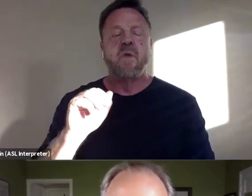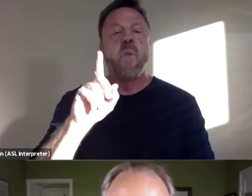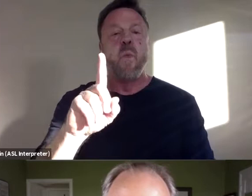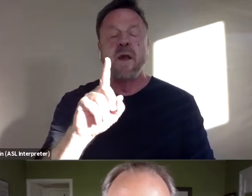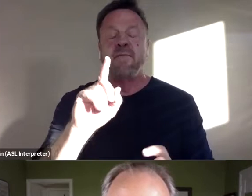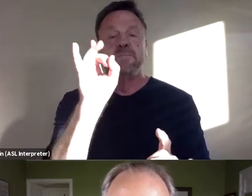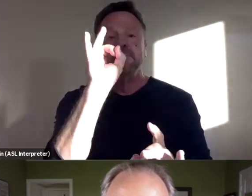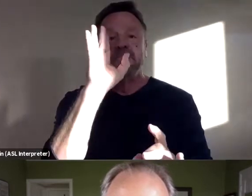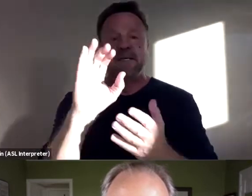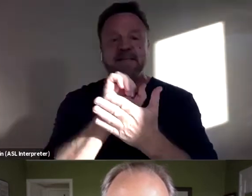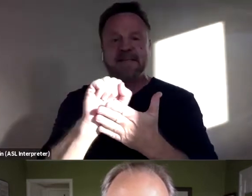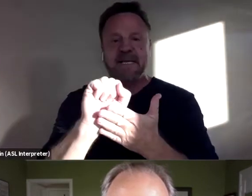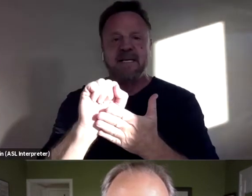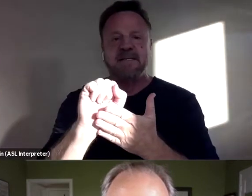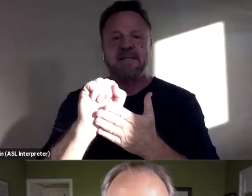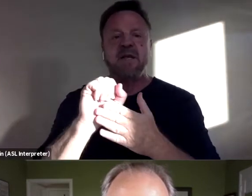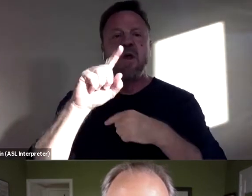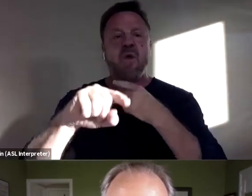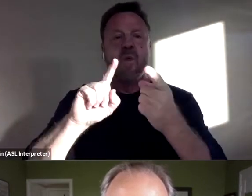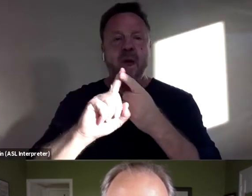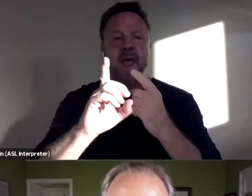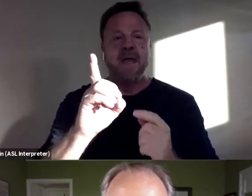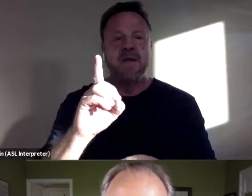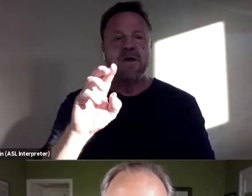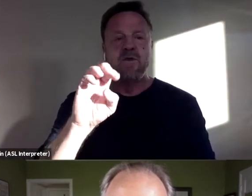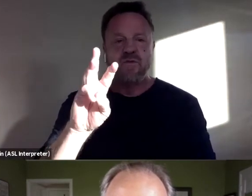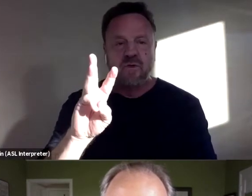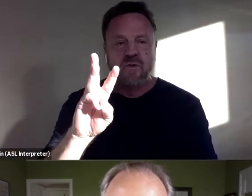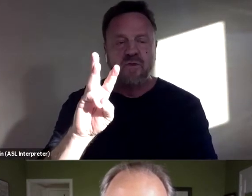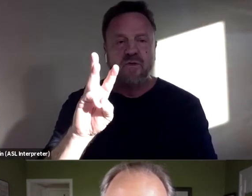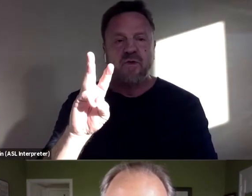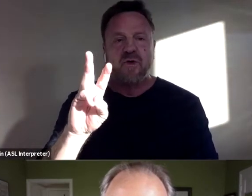was when Drew, you were talking about the aftermath